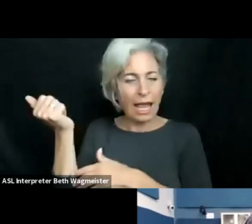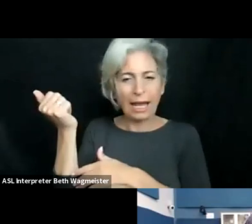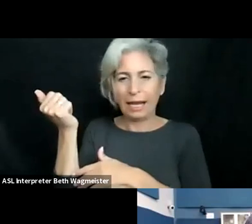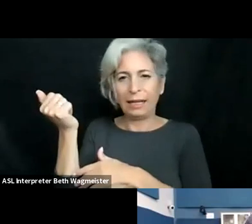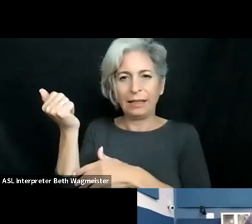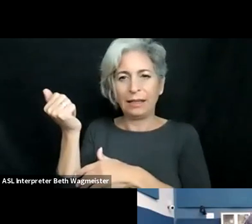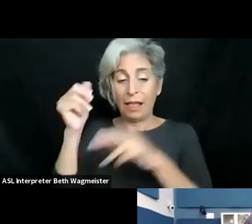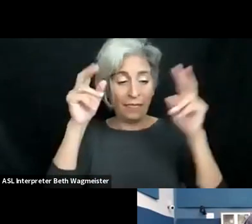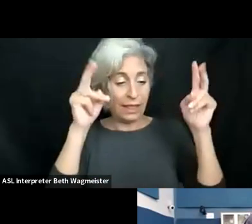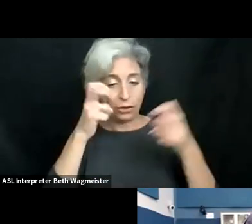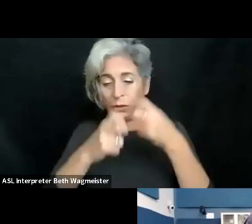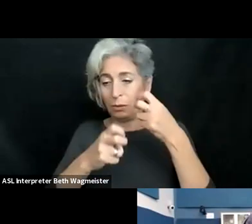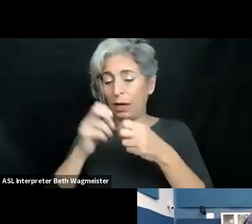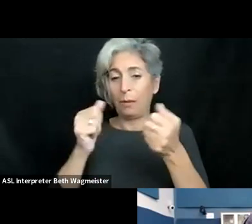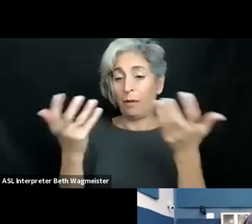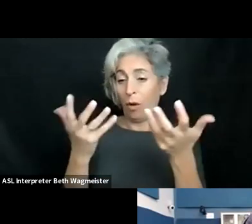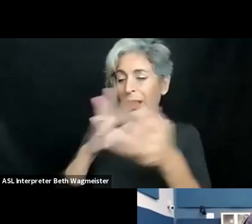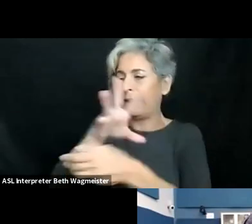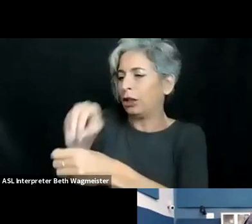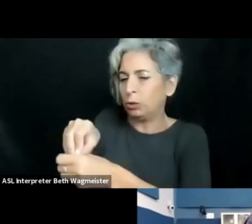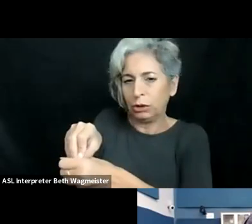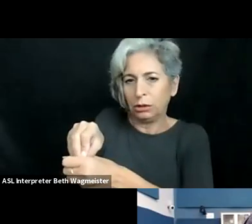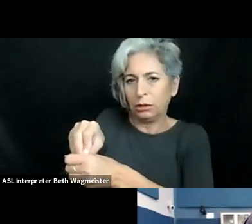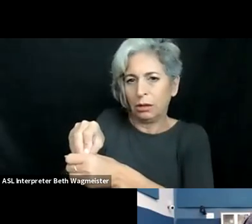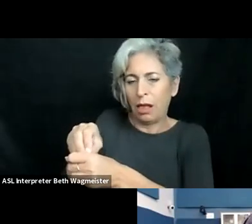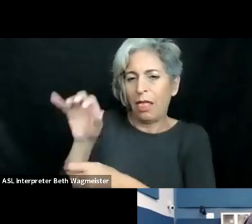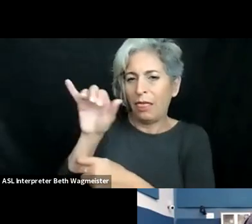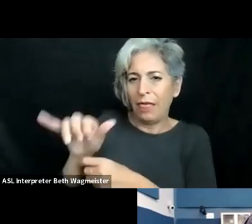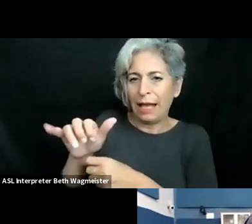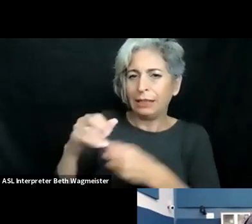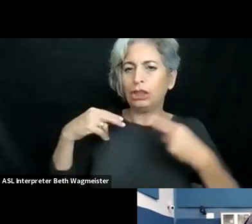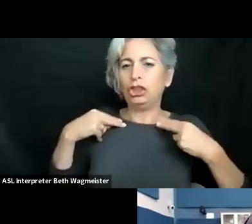Not only in technical, also strategicically never to